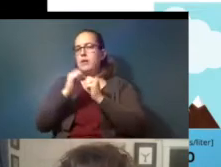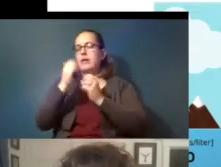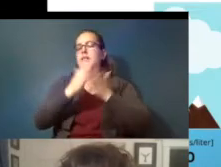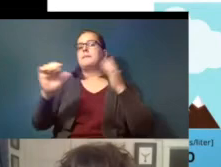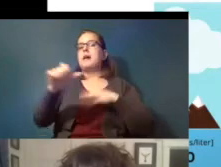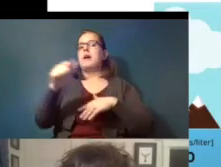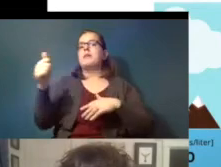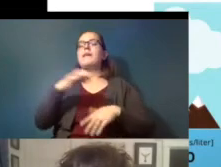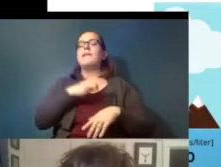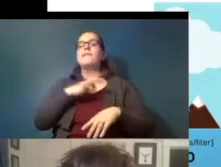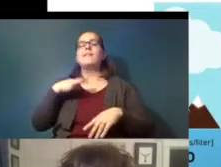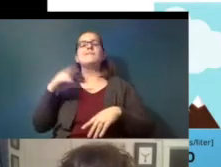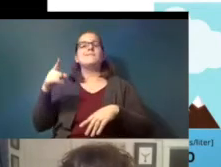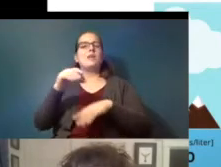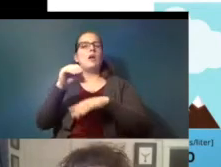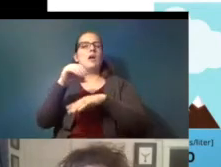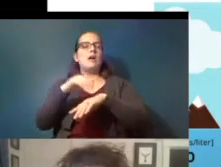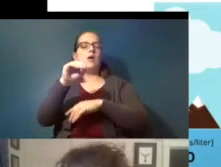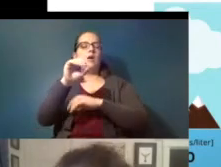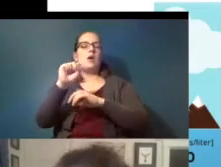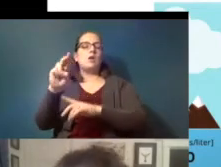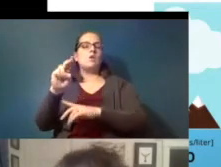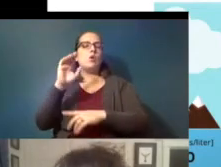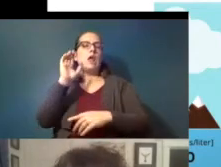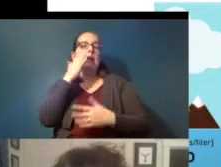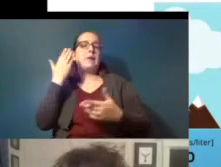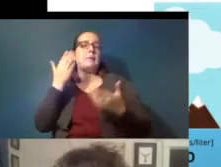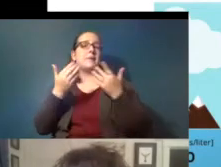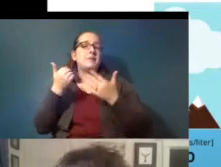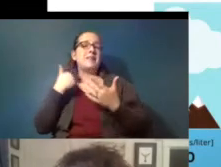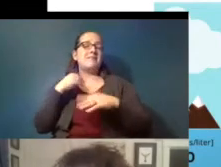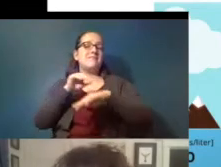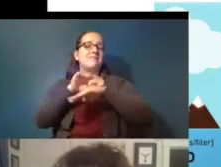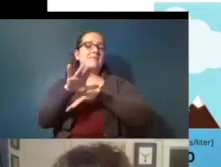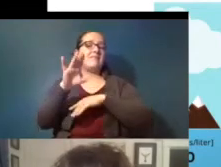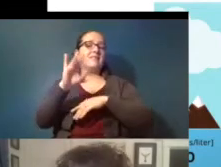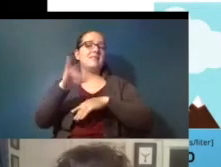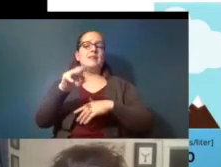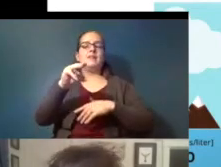faculty at osu it looks like there might be effects on the microbiome at least in mice